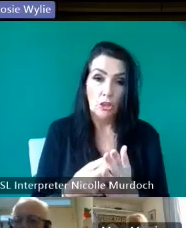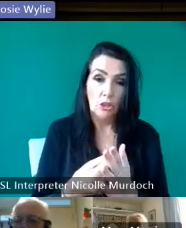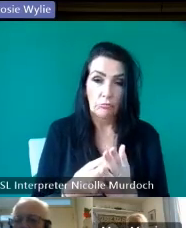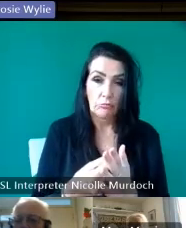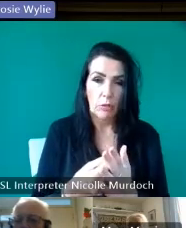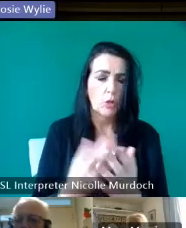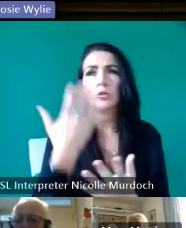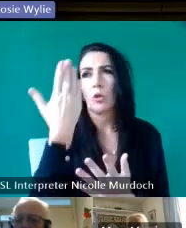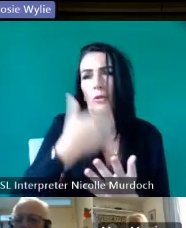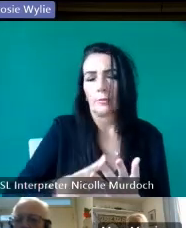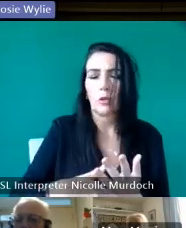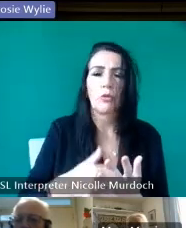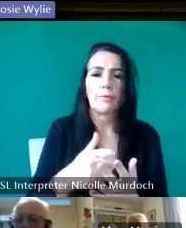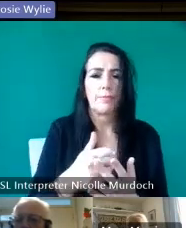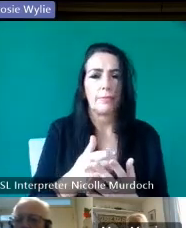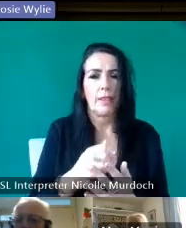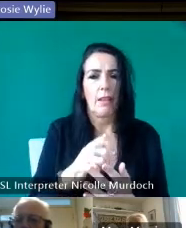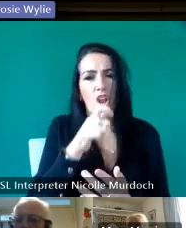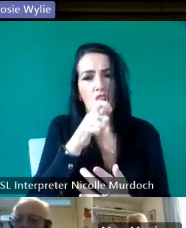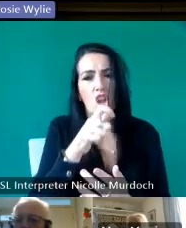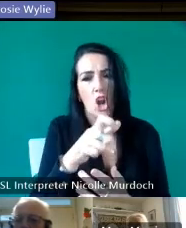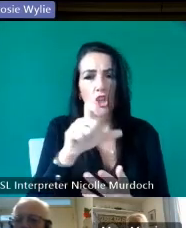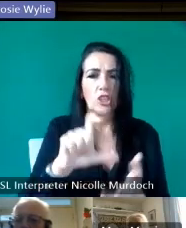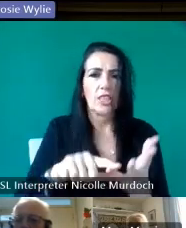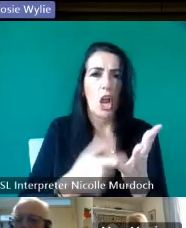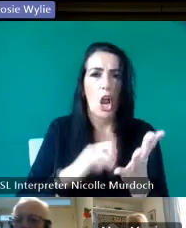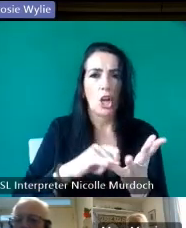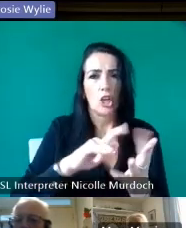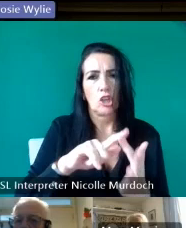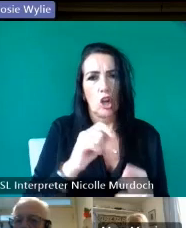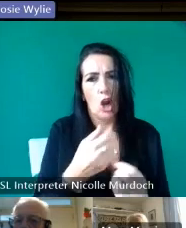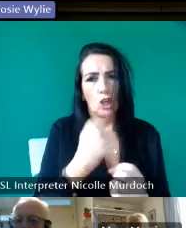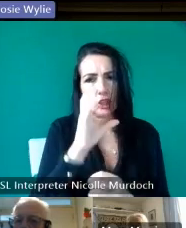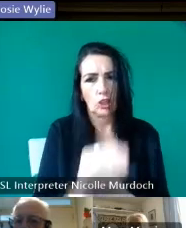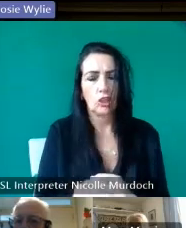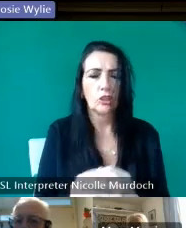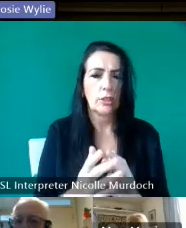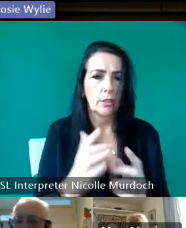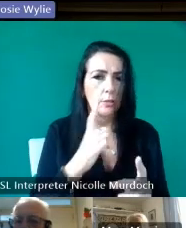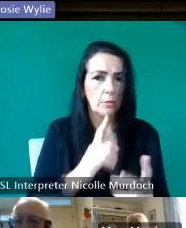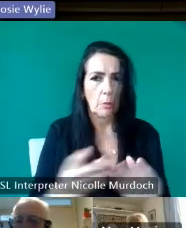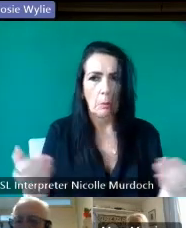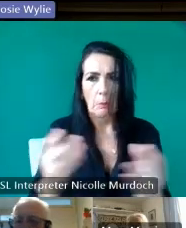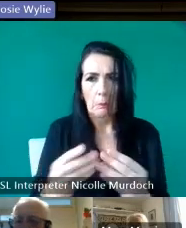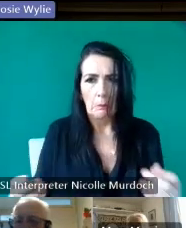Hector mcel son and young do M watched the people go an old woman turned around to him and said